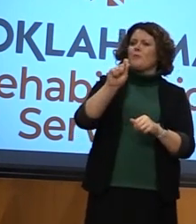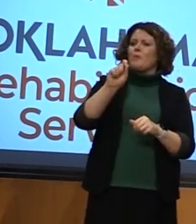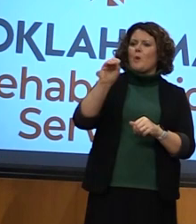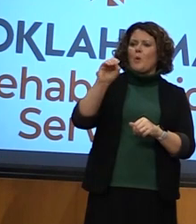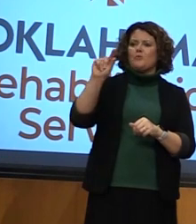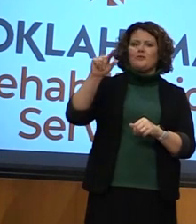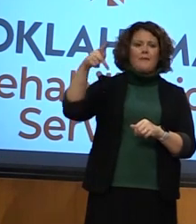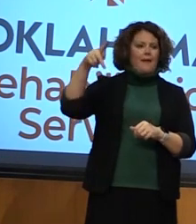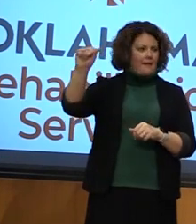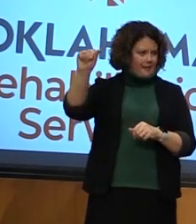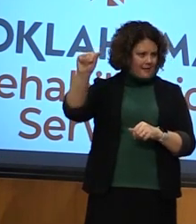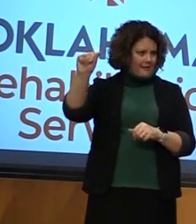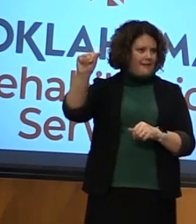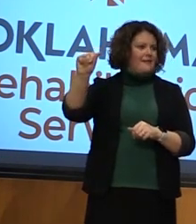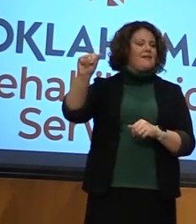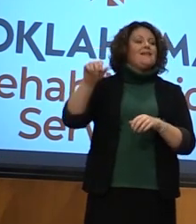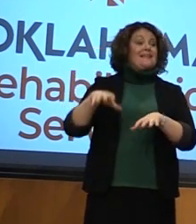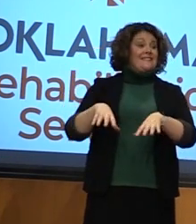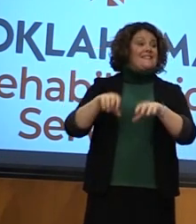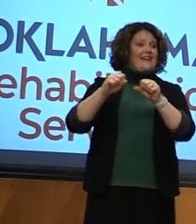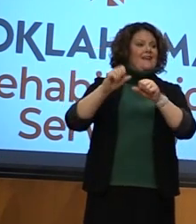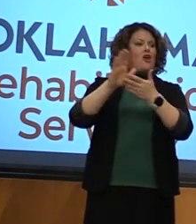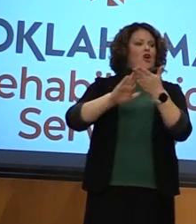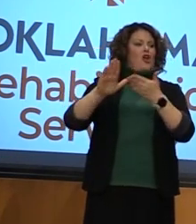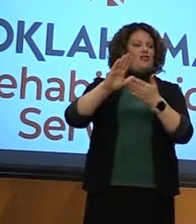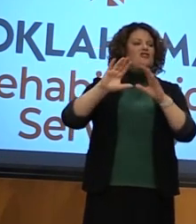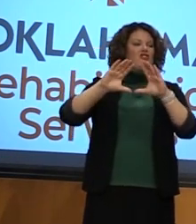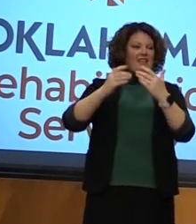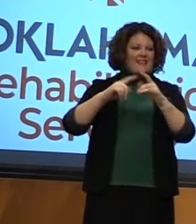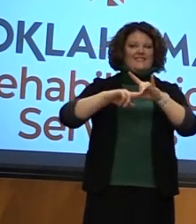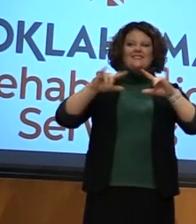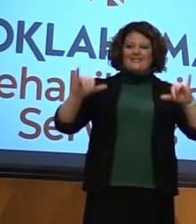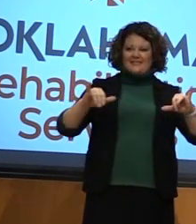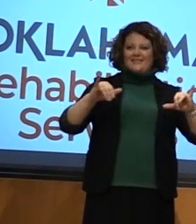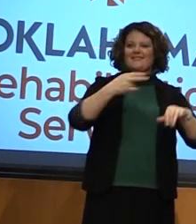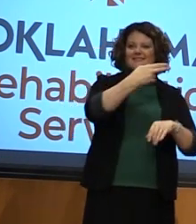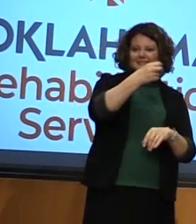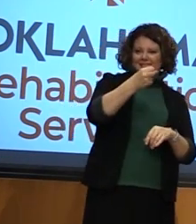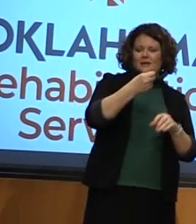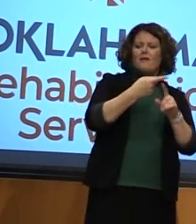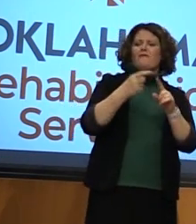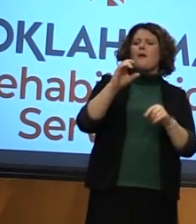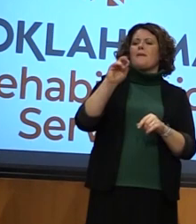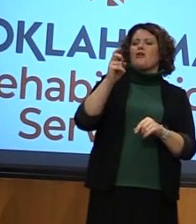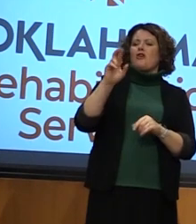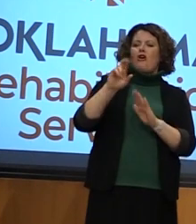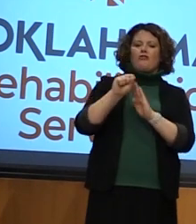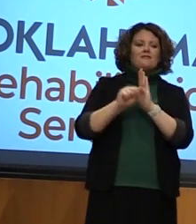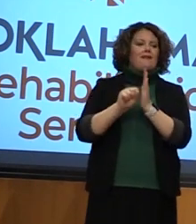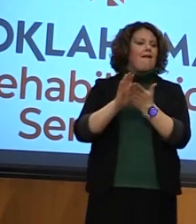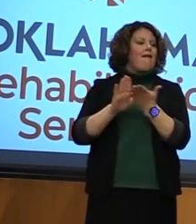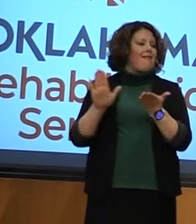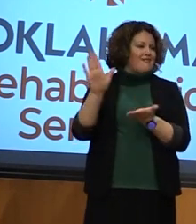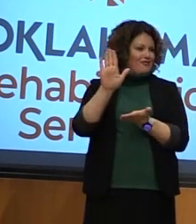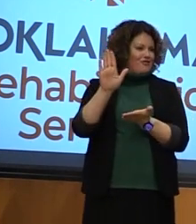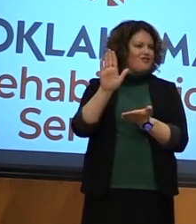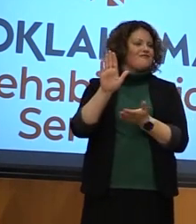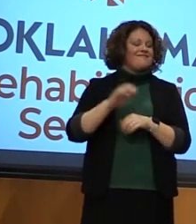point average and is taking concurrent classes at Connors State College in Warner. In fall of